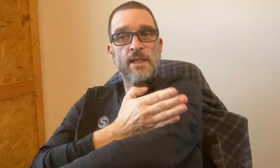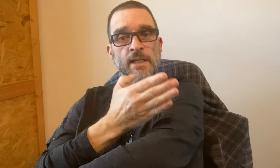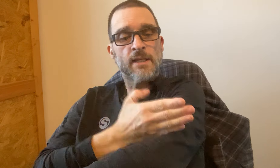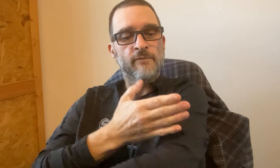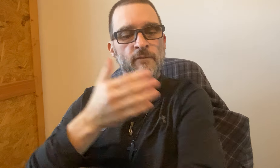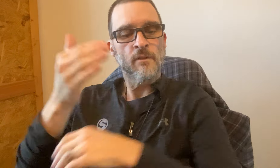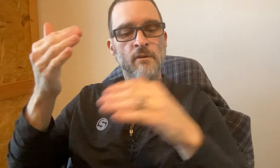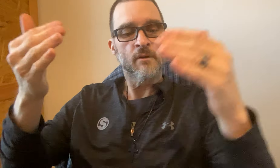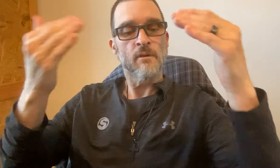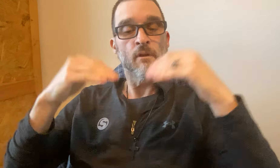That's for SHORT sleeves